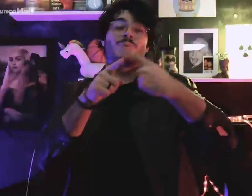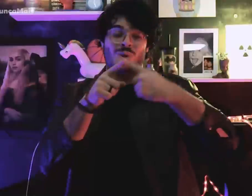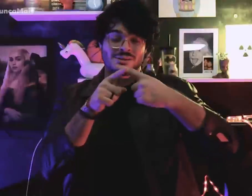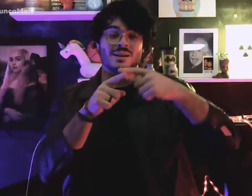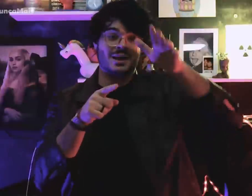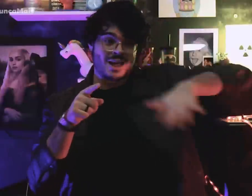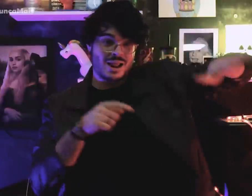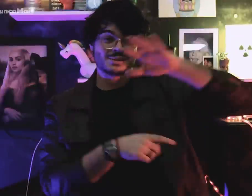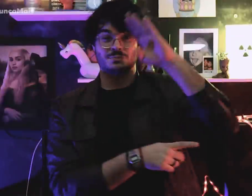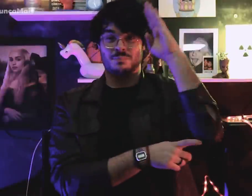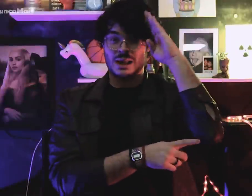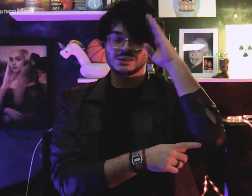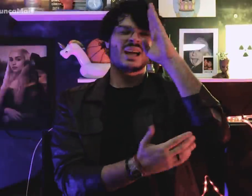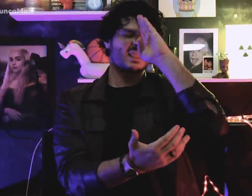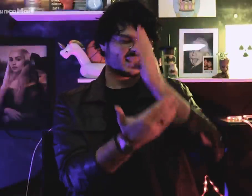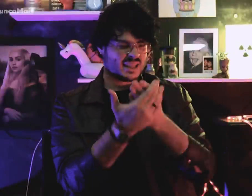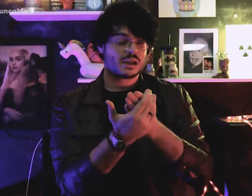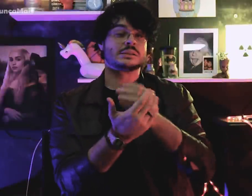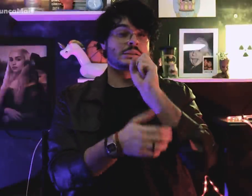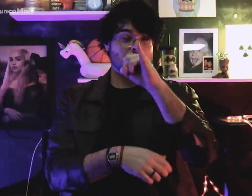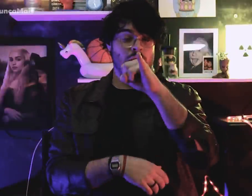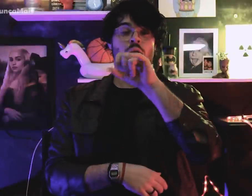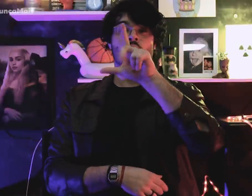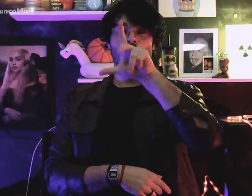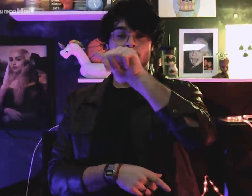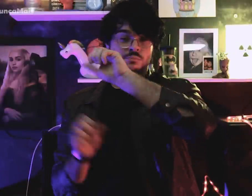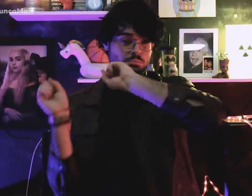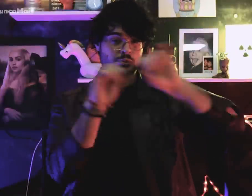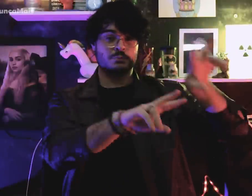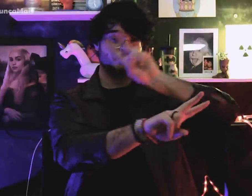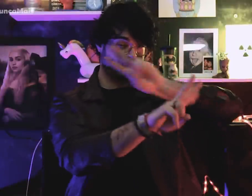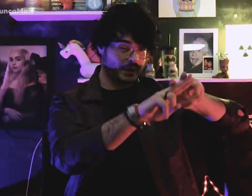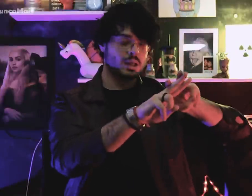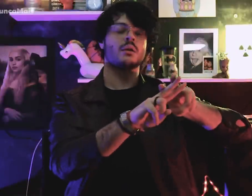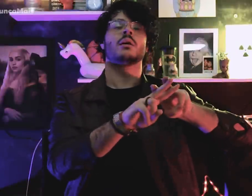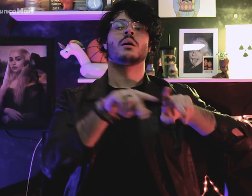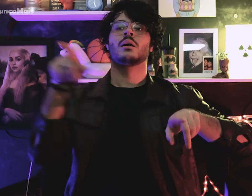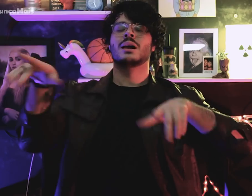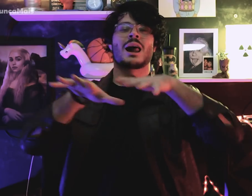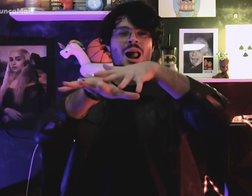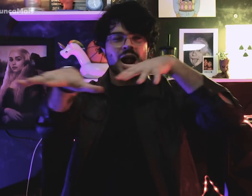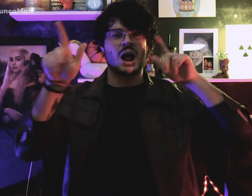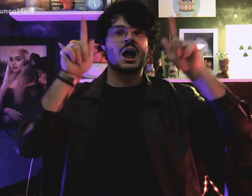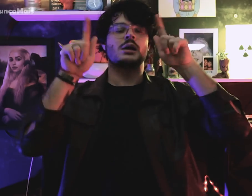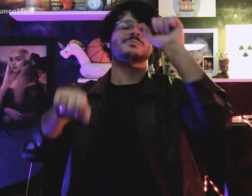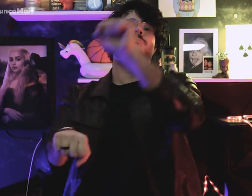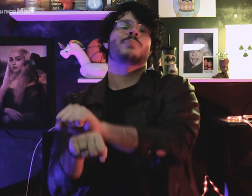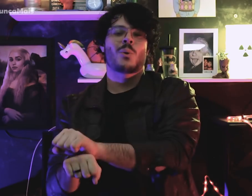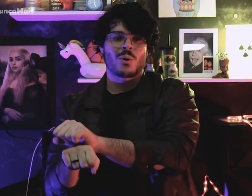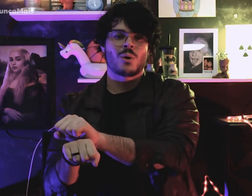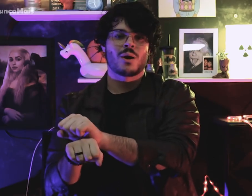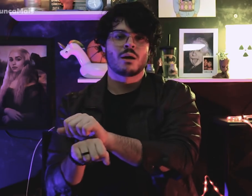Pois os militares acreditavam que a greve do ABC Paulista iria parar sem a liderança de Lula,